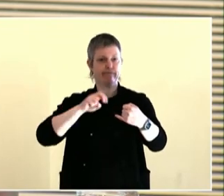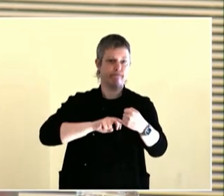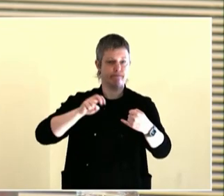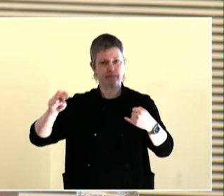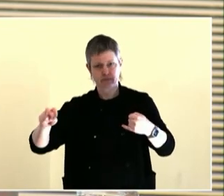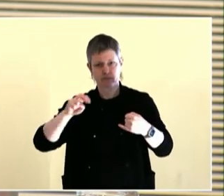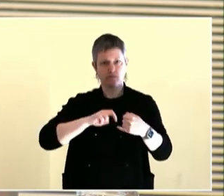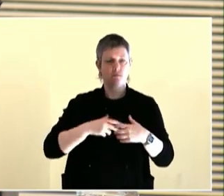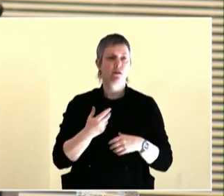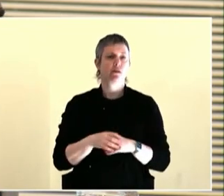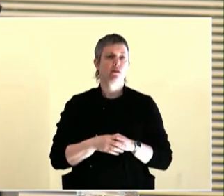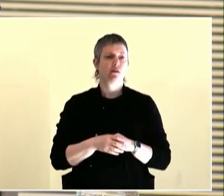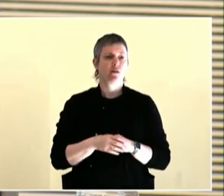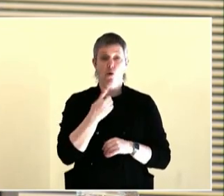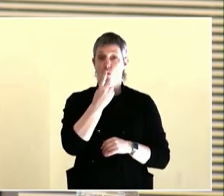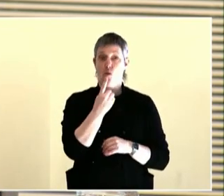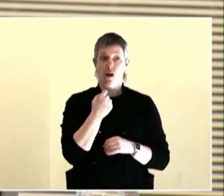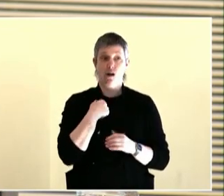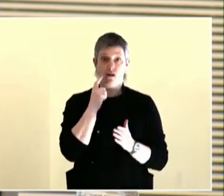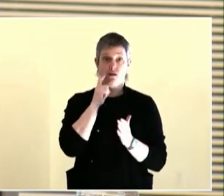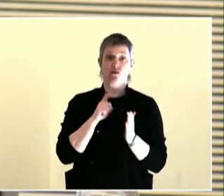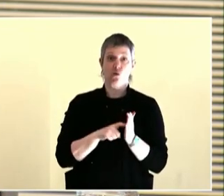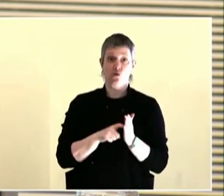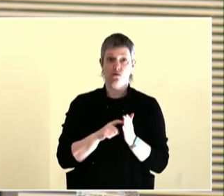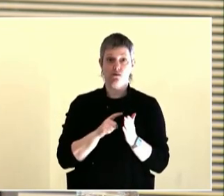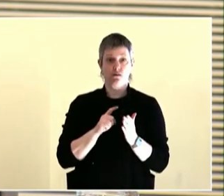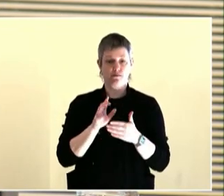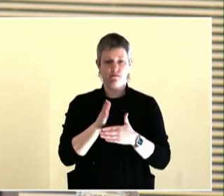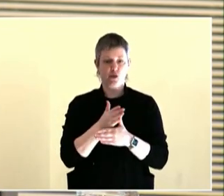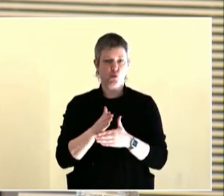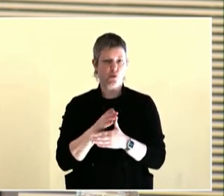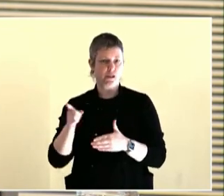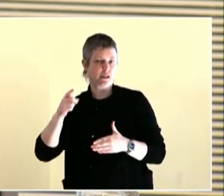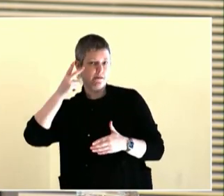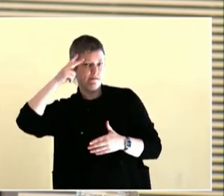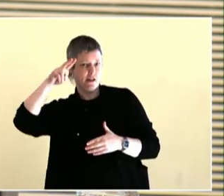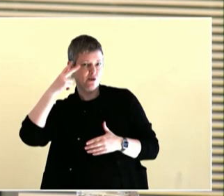officials, talk to policy-makers, because what we would do, we would go around, go